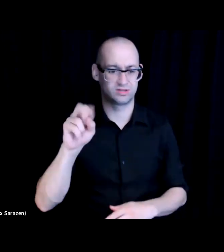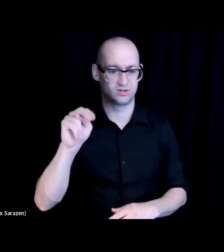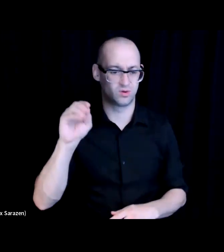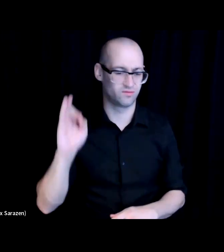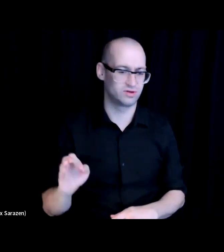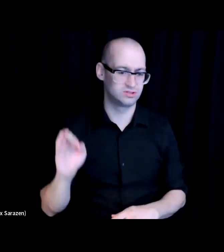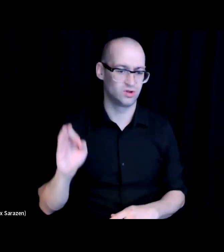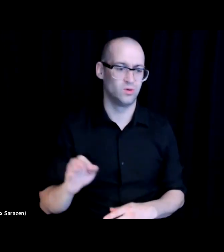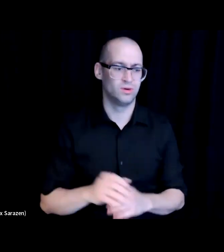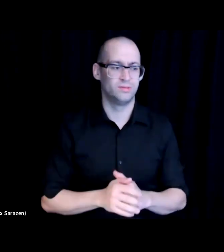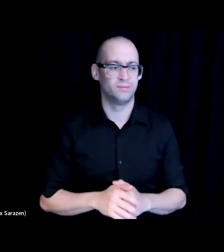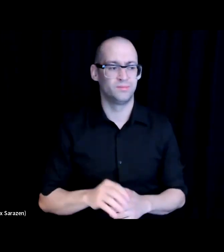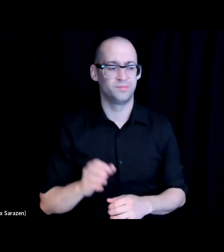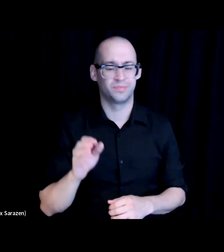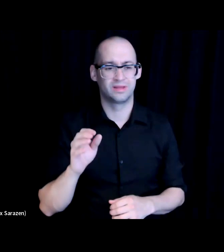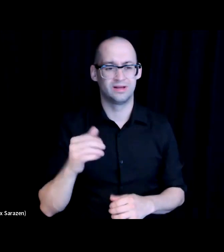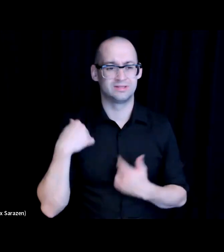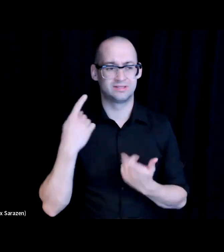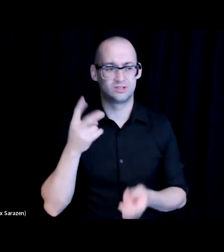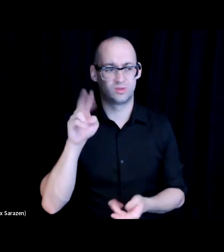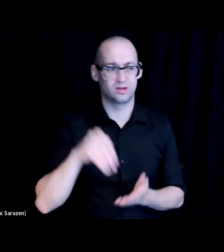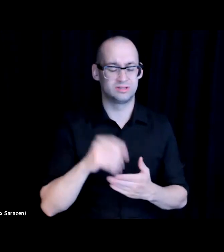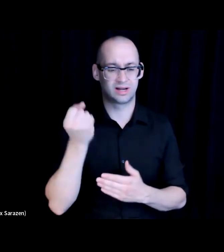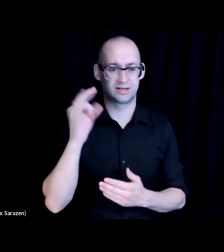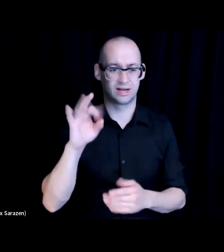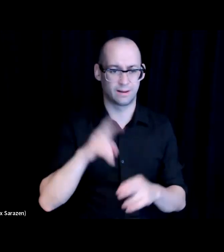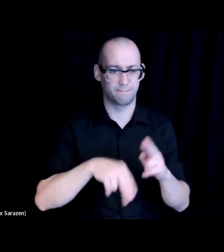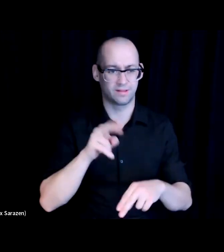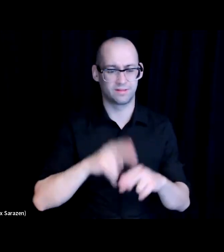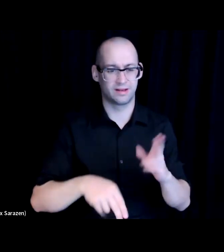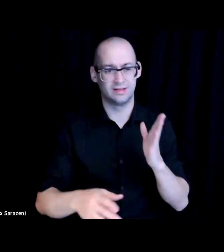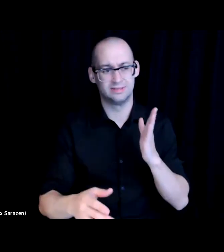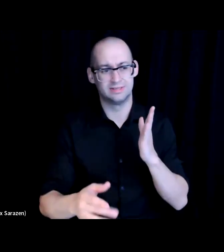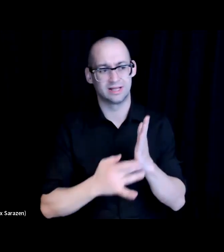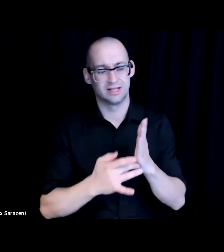Since 2013 we have been building technology economies and underestimated cities.